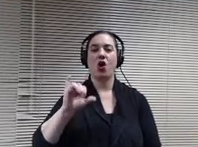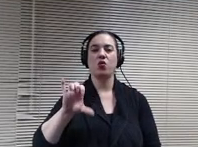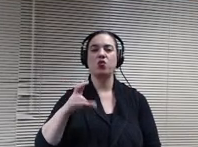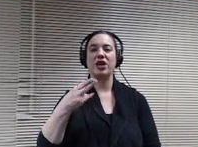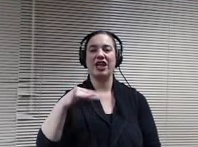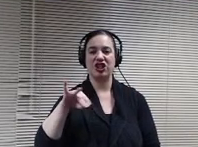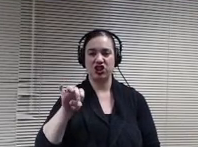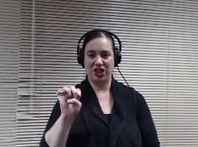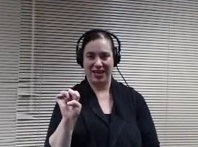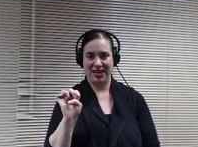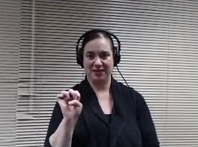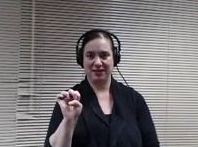Oops.